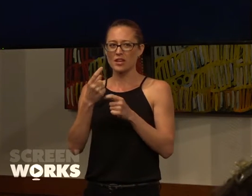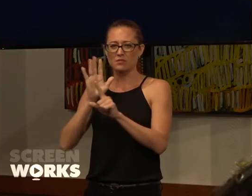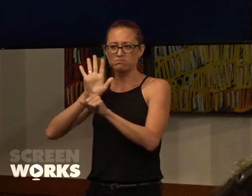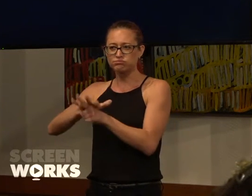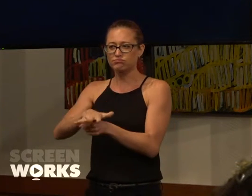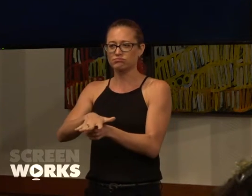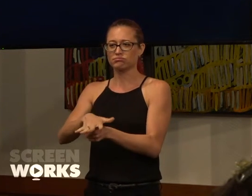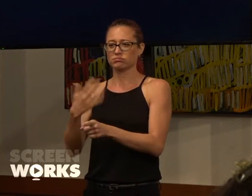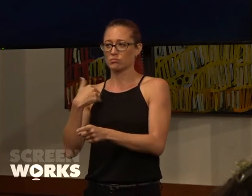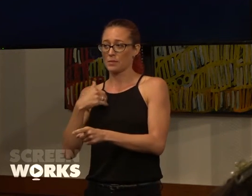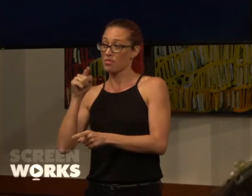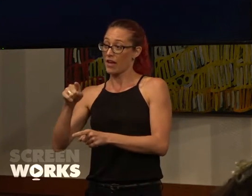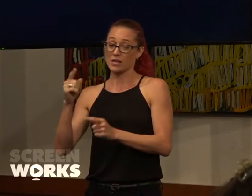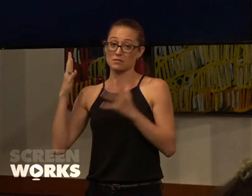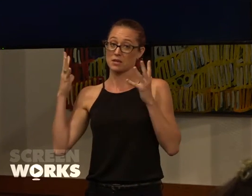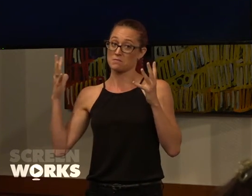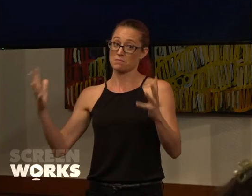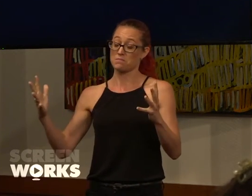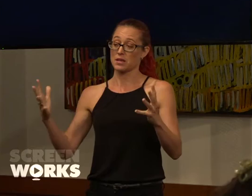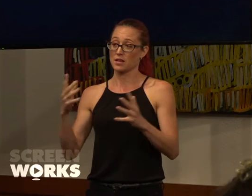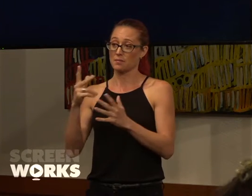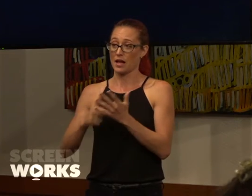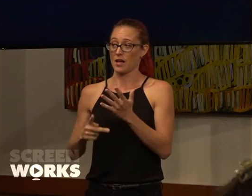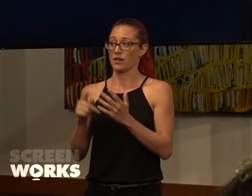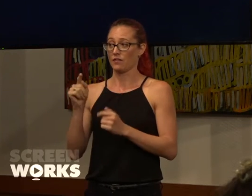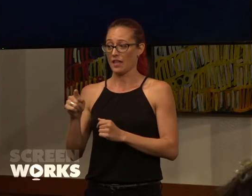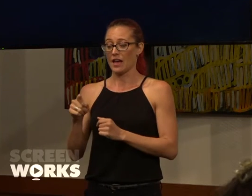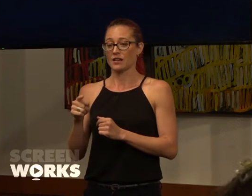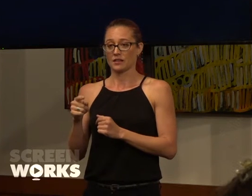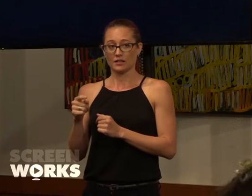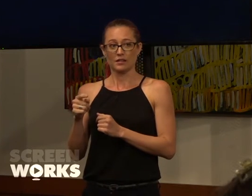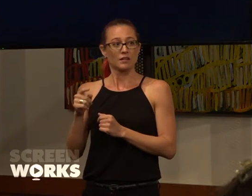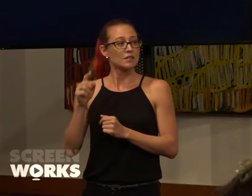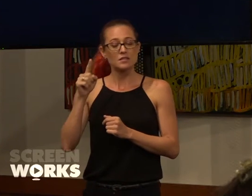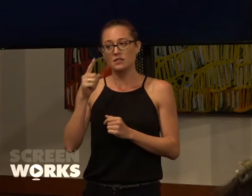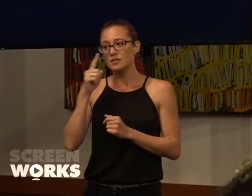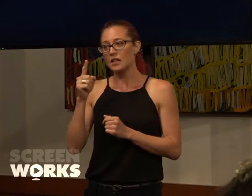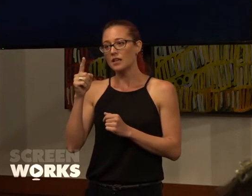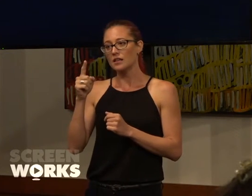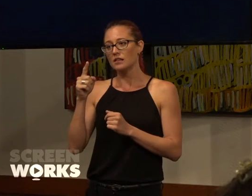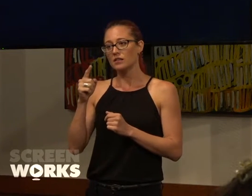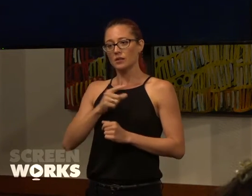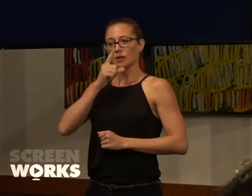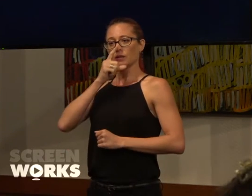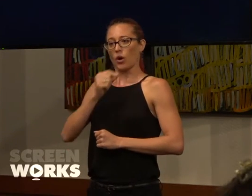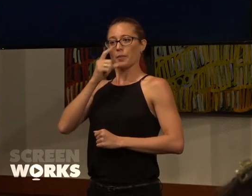one of the most extreme aspects of it and to see such competence set up in the way